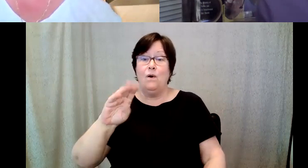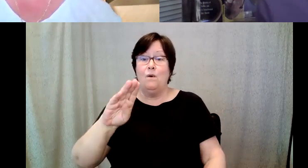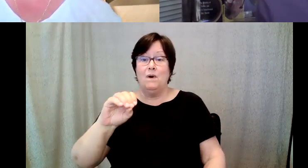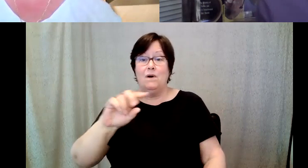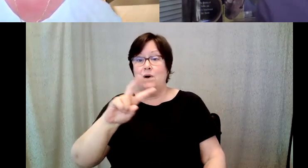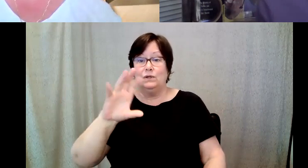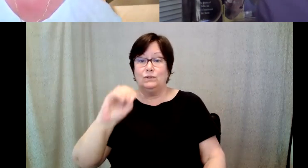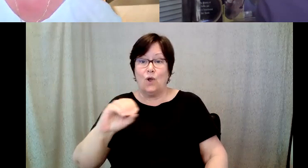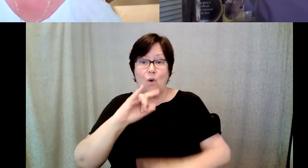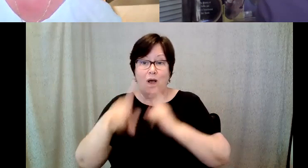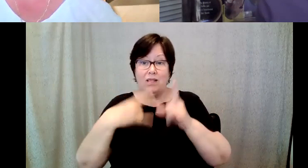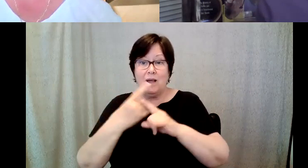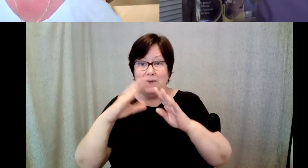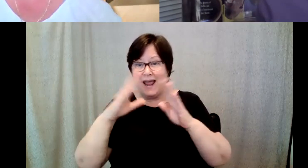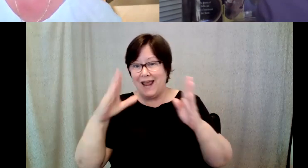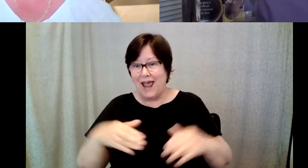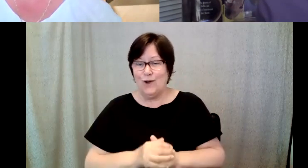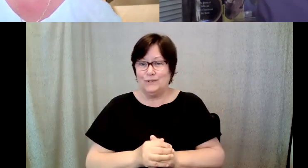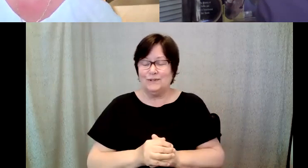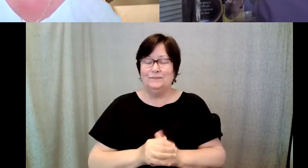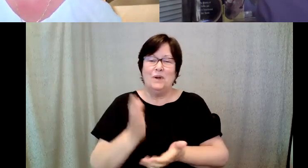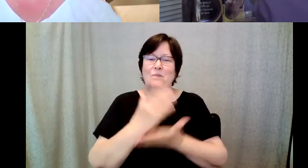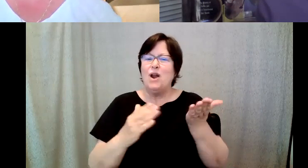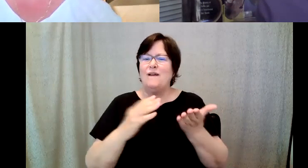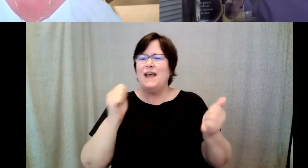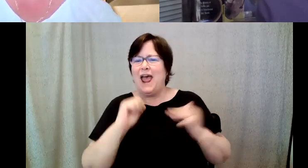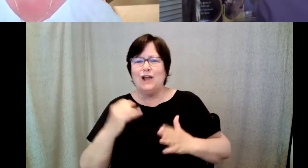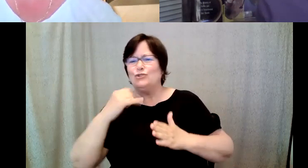alumni actor artist and author series celebrating engagement with an.